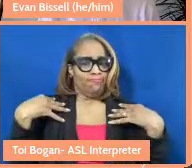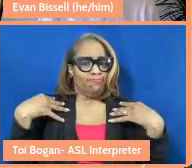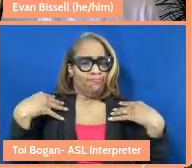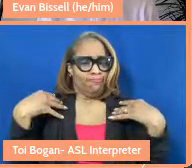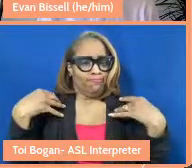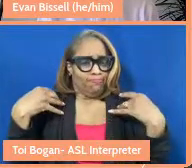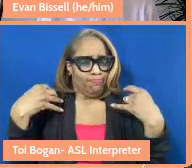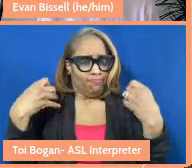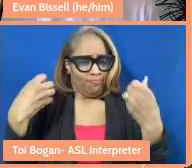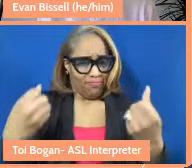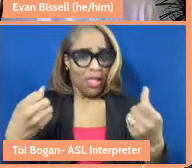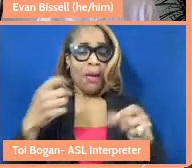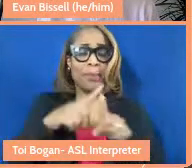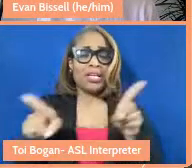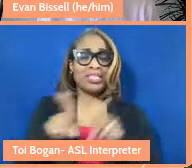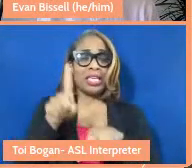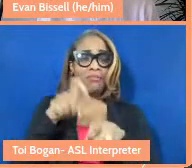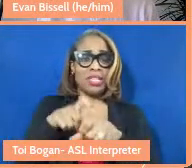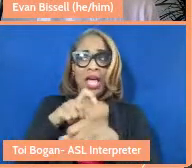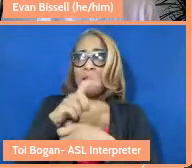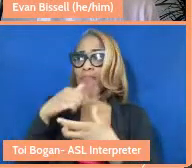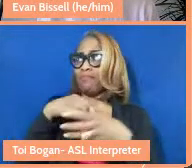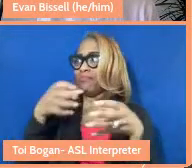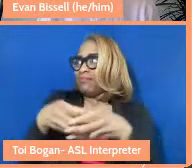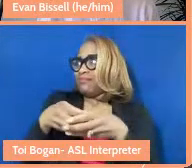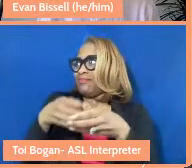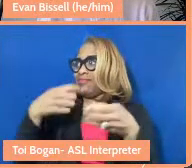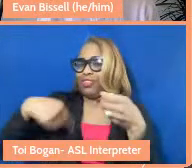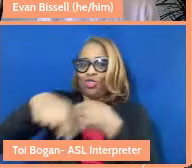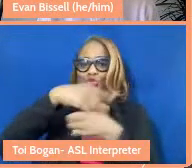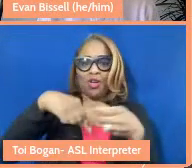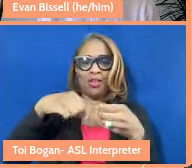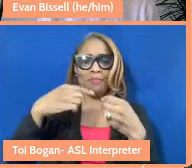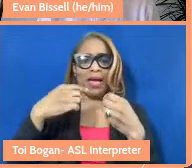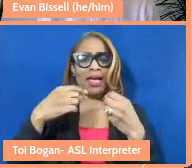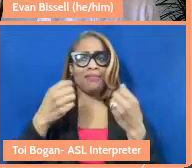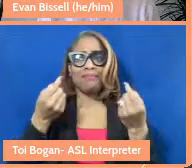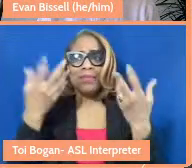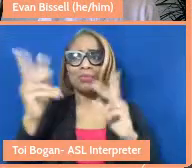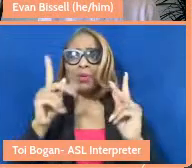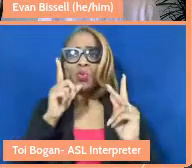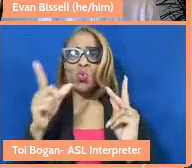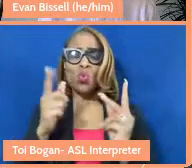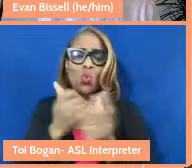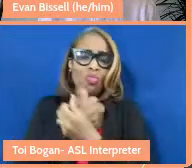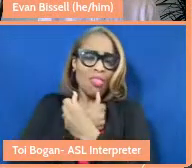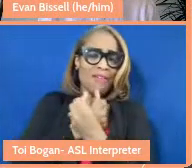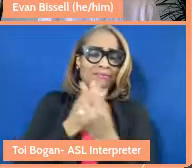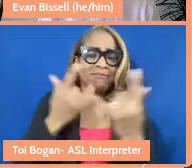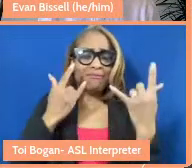all these caring and loving people, and so I appreciate that.